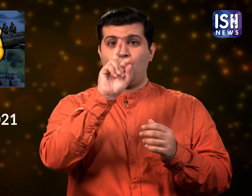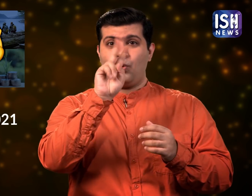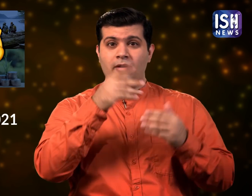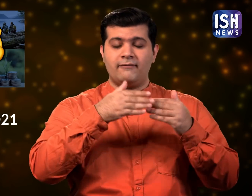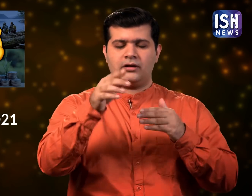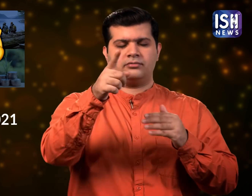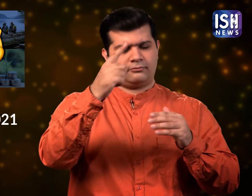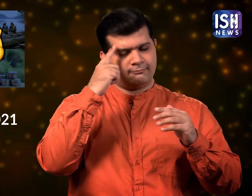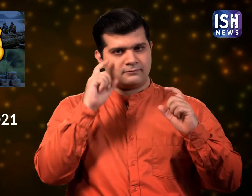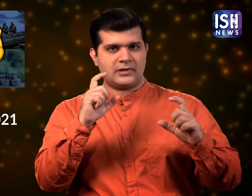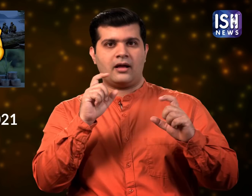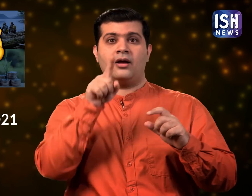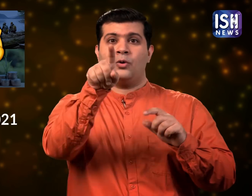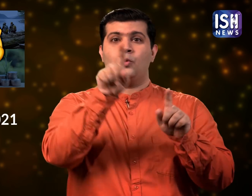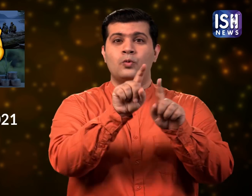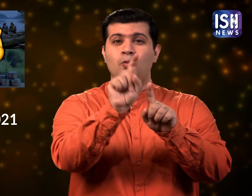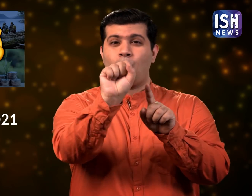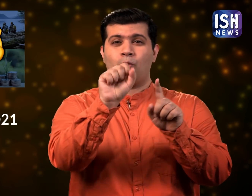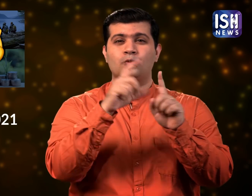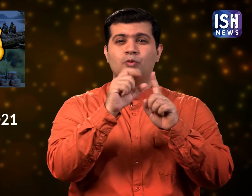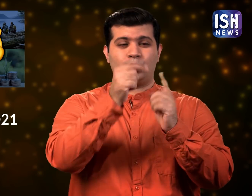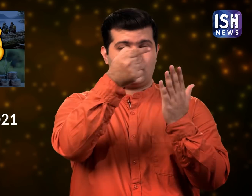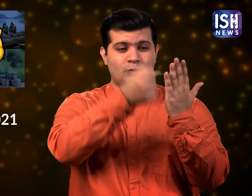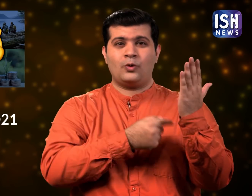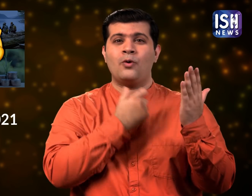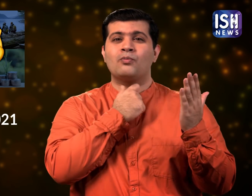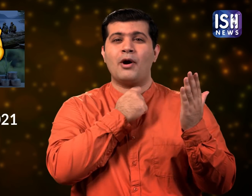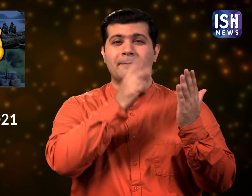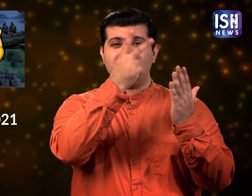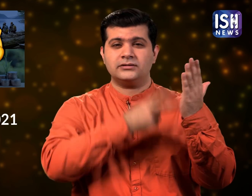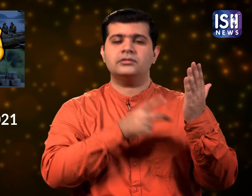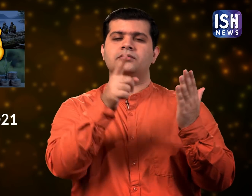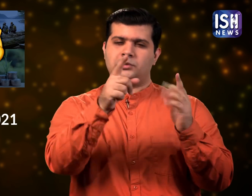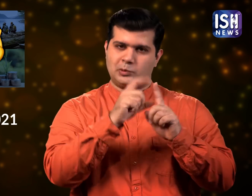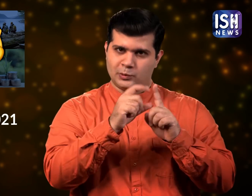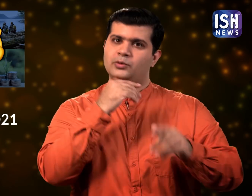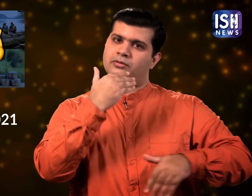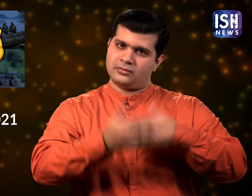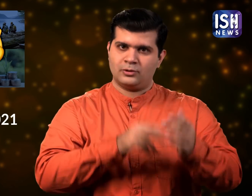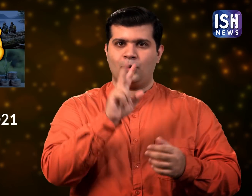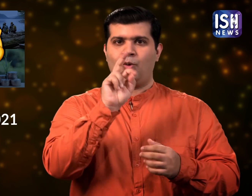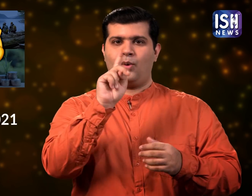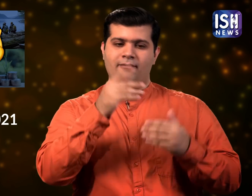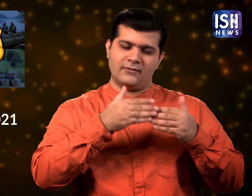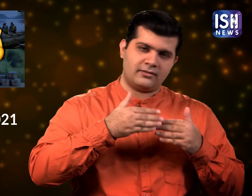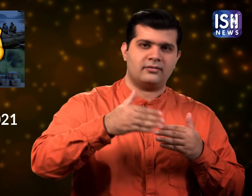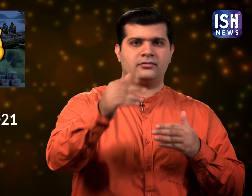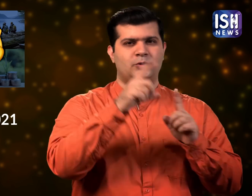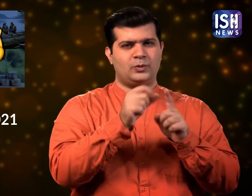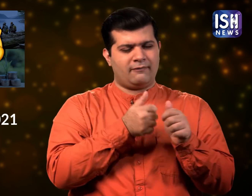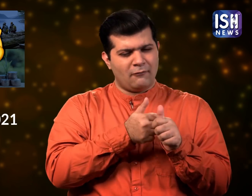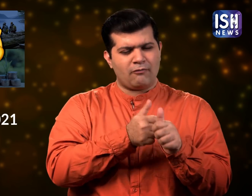In the year 2021 carefully make resolution and follow them.